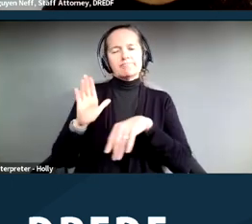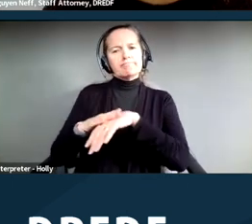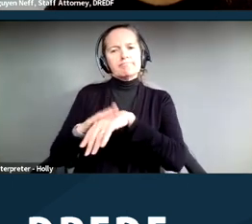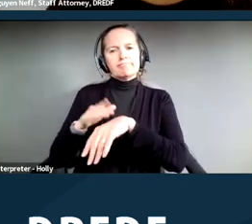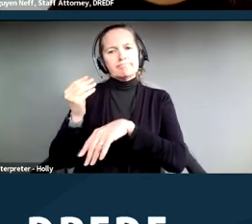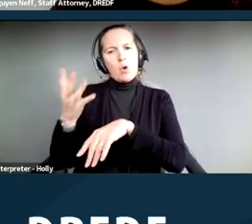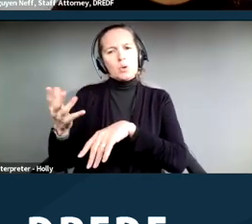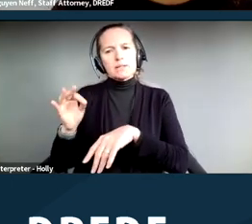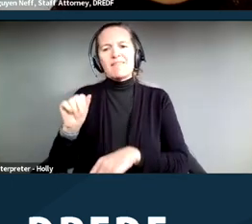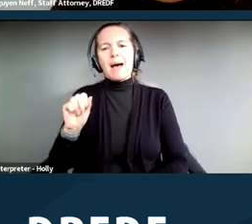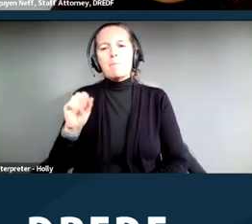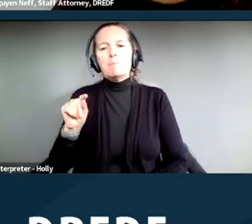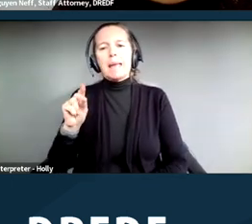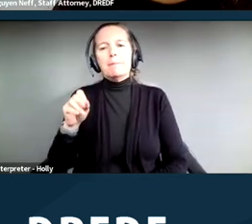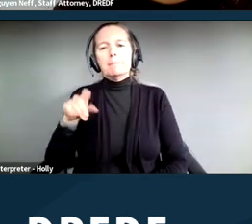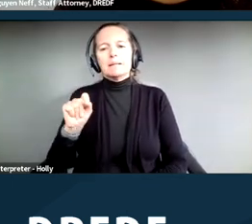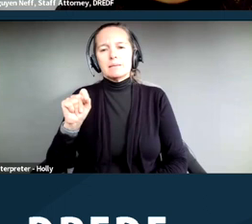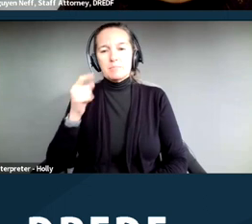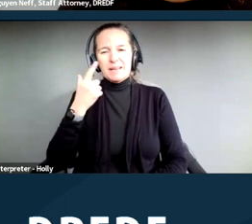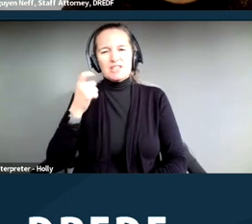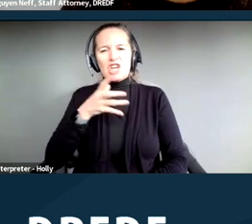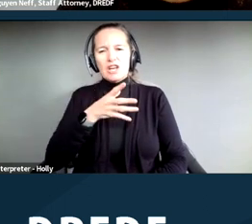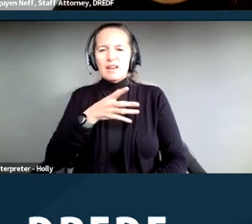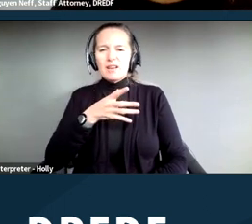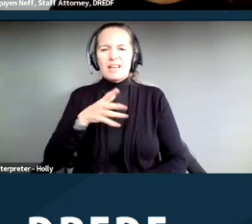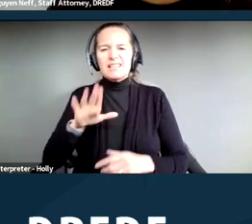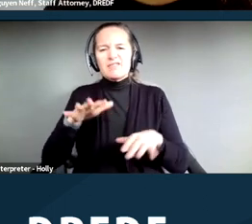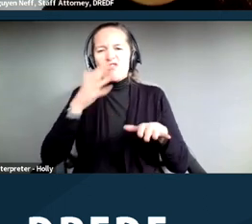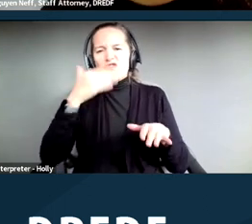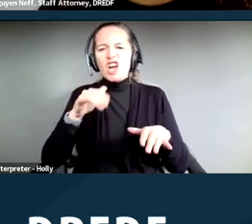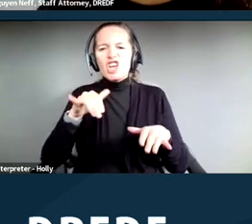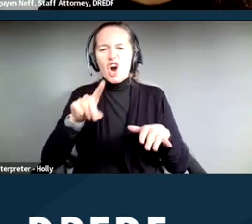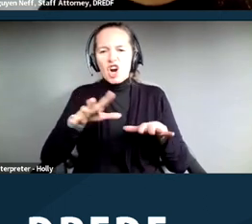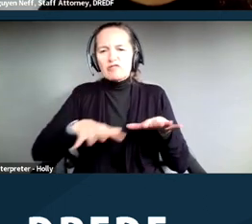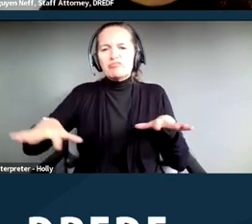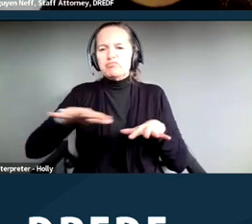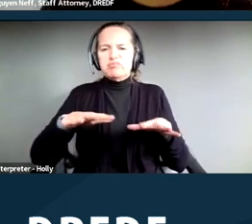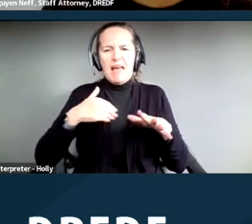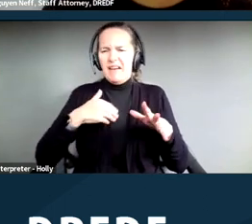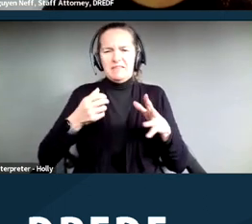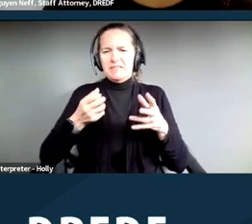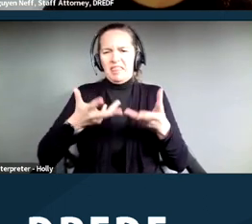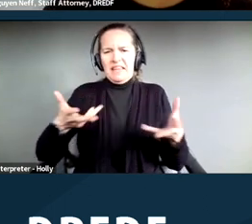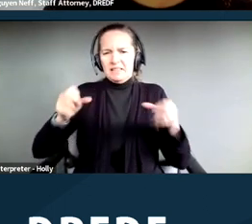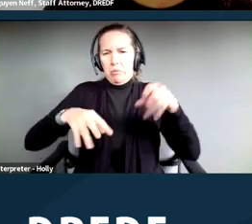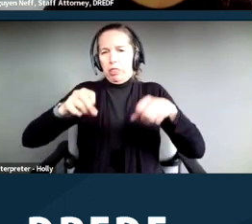debris in his yard, and gave him a specific time for him to remove the debris in his yard that he